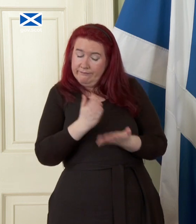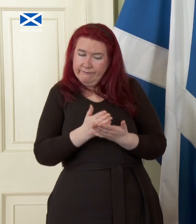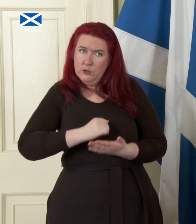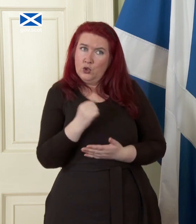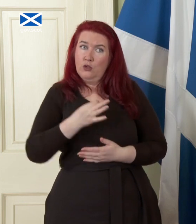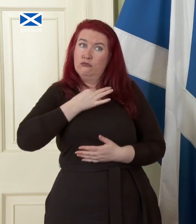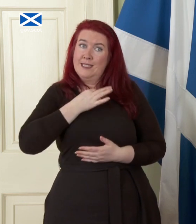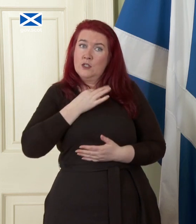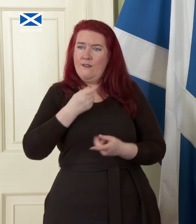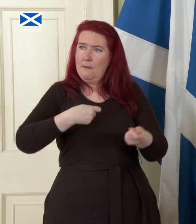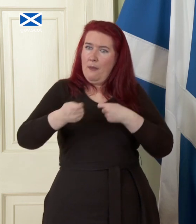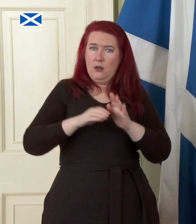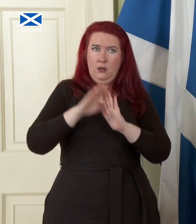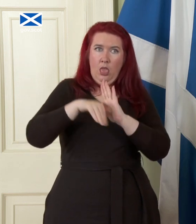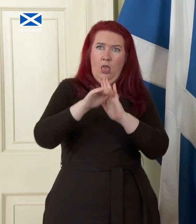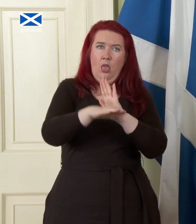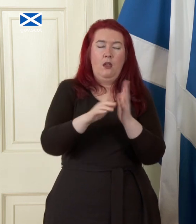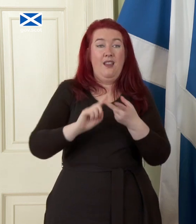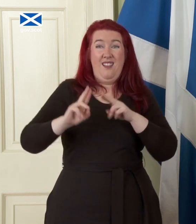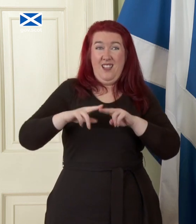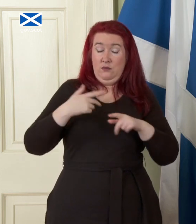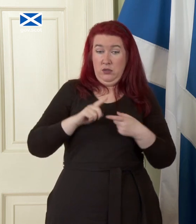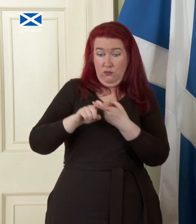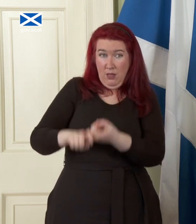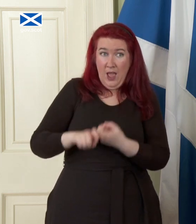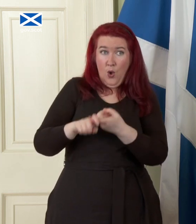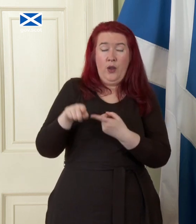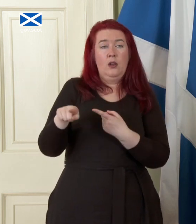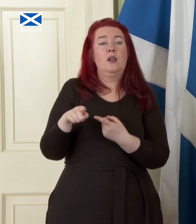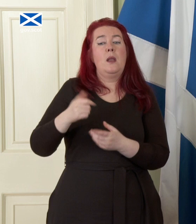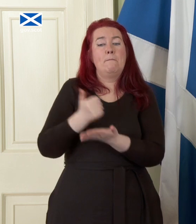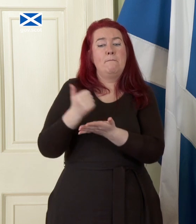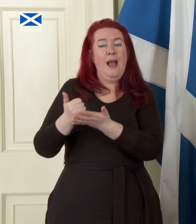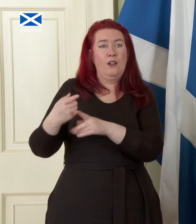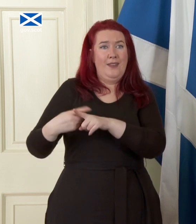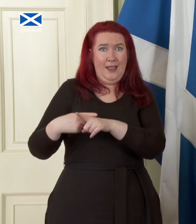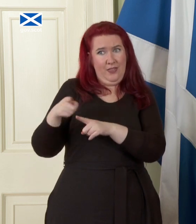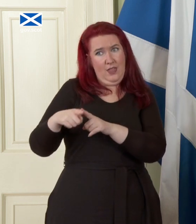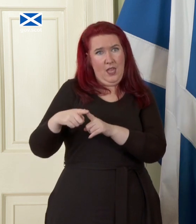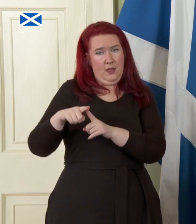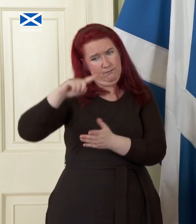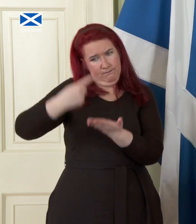volatility for however long it relied on the bank of England to set monetary policy I'm not